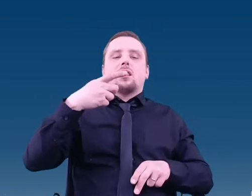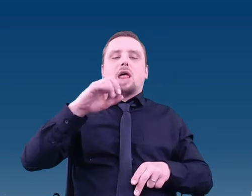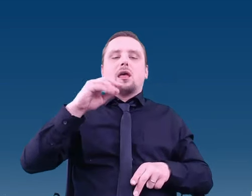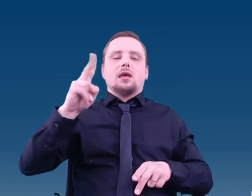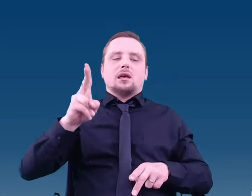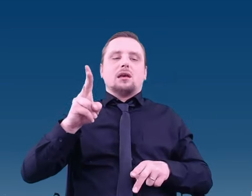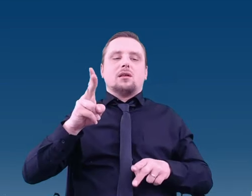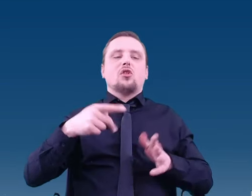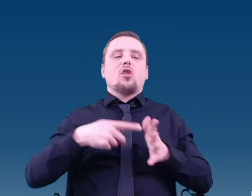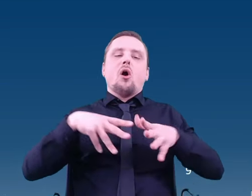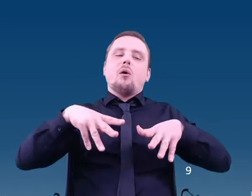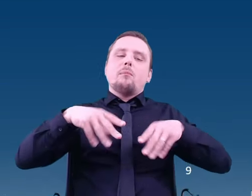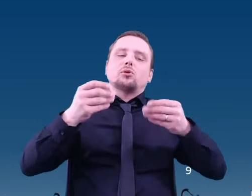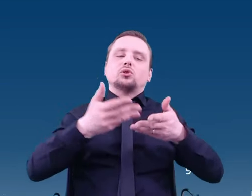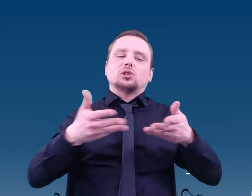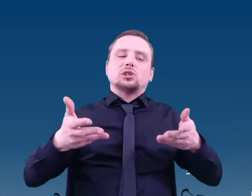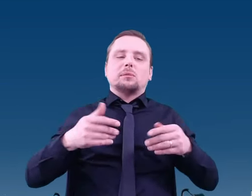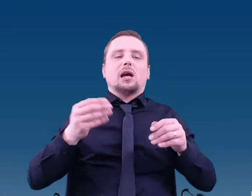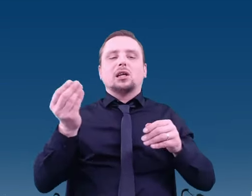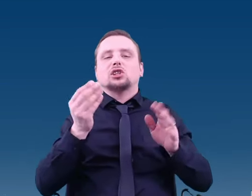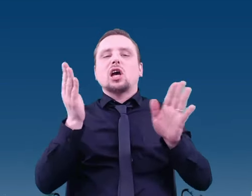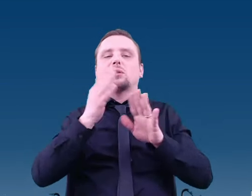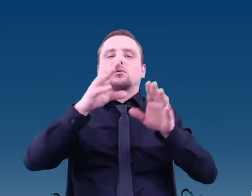The atmosphere is forming, the temperature and pressure are very high,